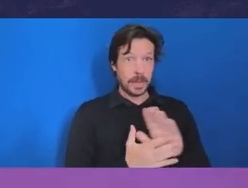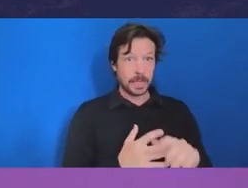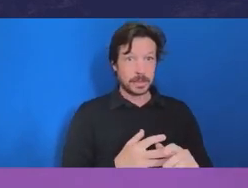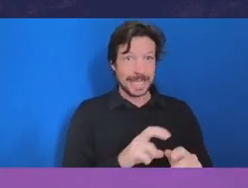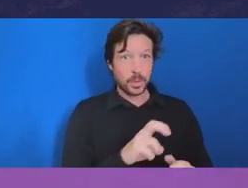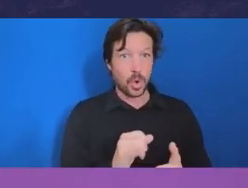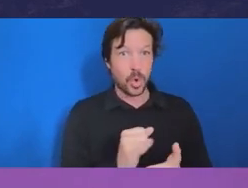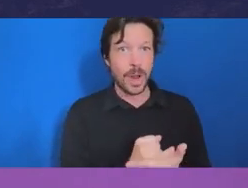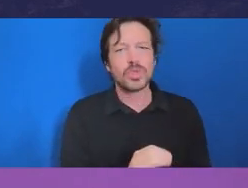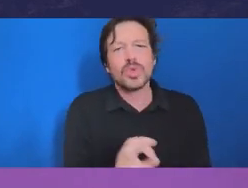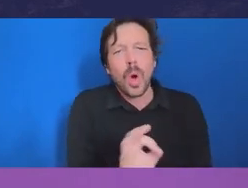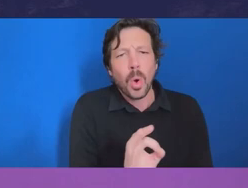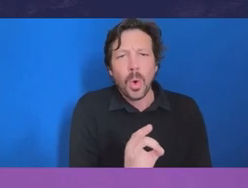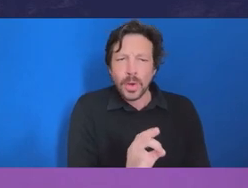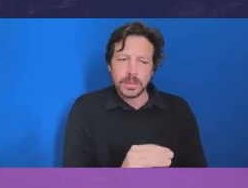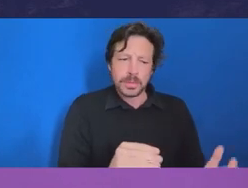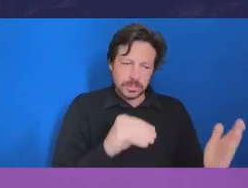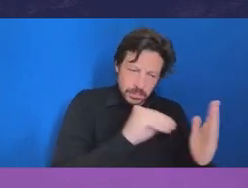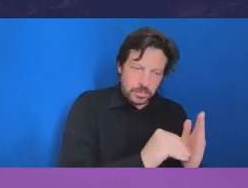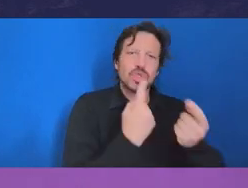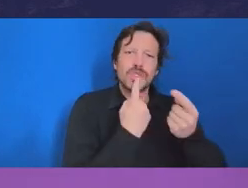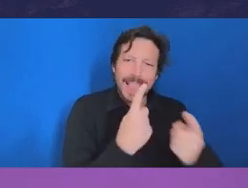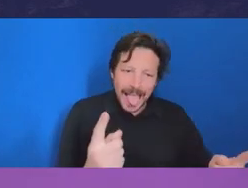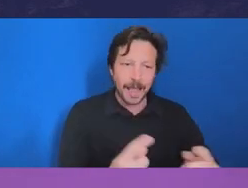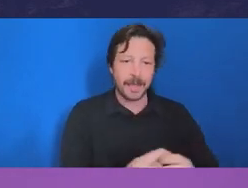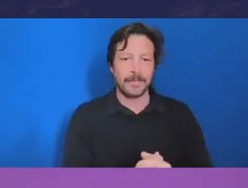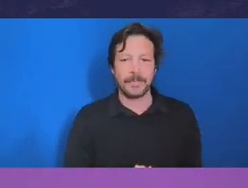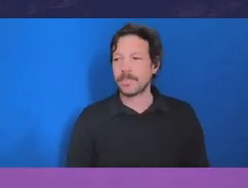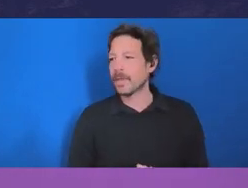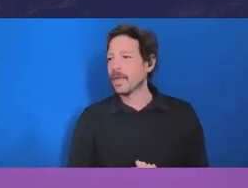I don't think people appreciate that that is the way to manage conflicts of interest.